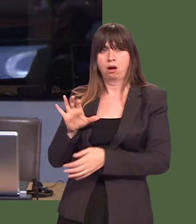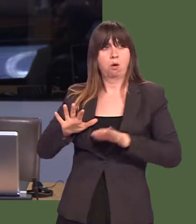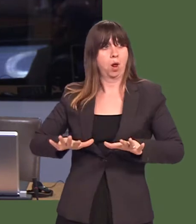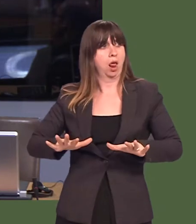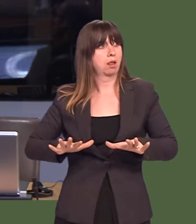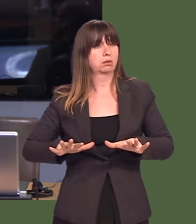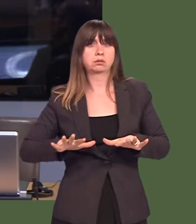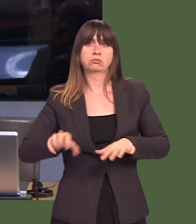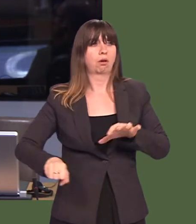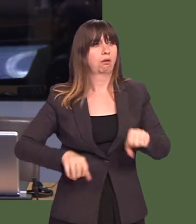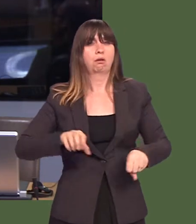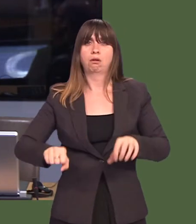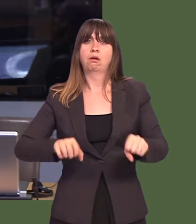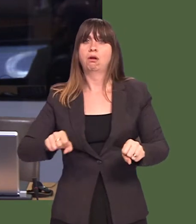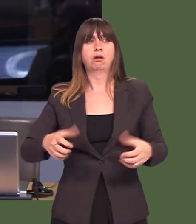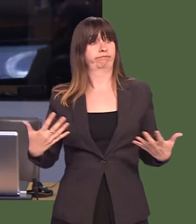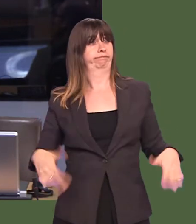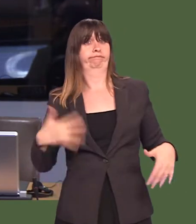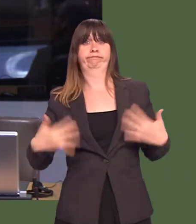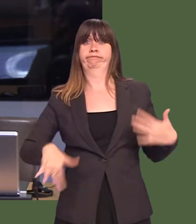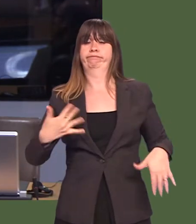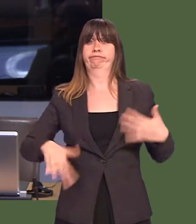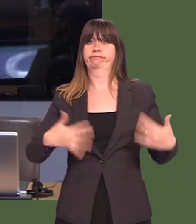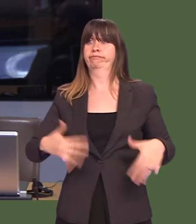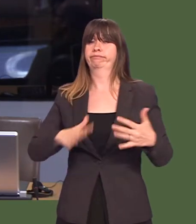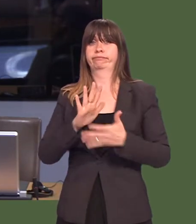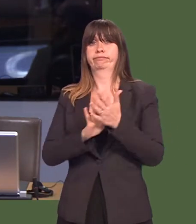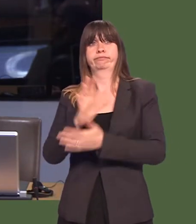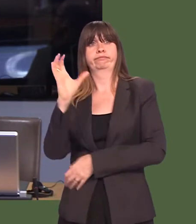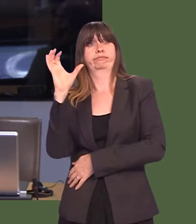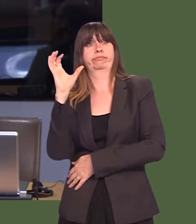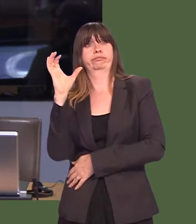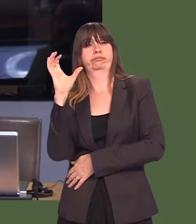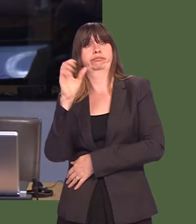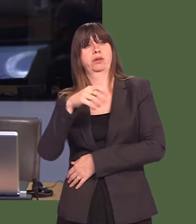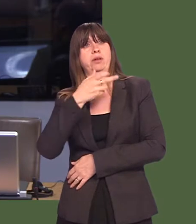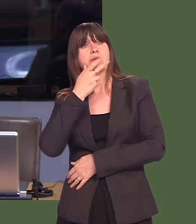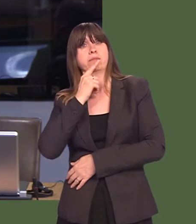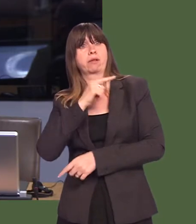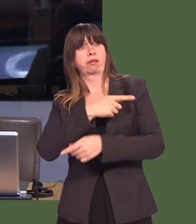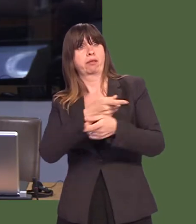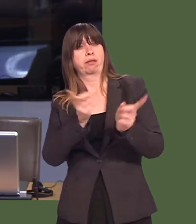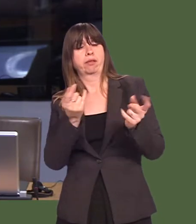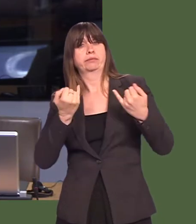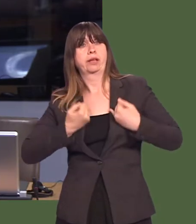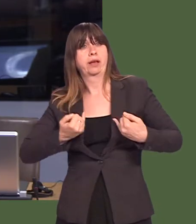in Wales and, obviously, terrible consequences in terms of the human cost to the elderly,